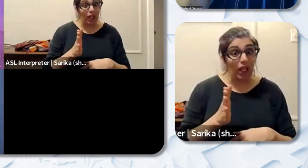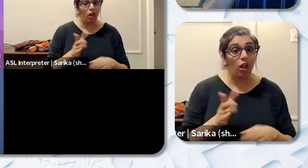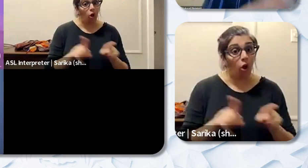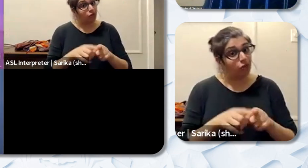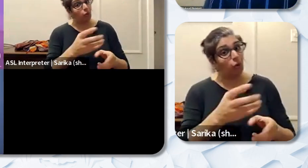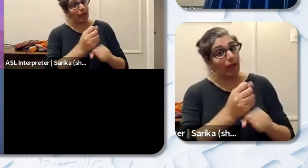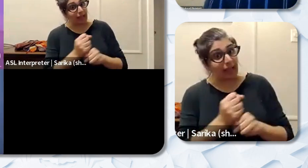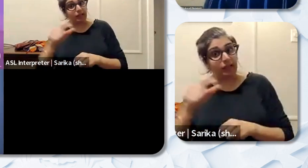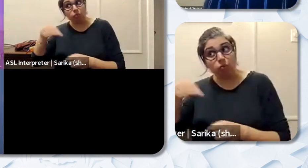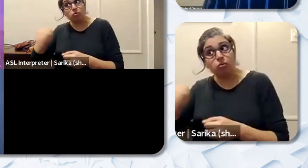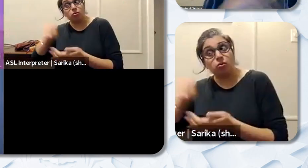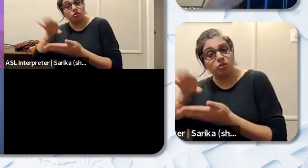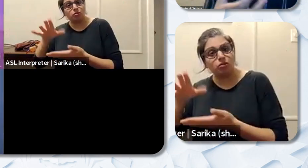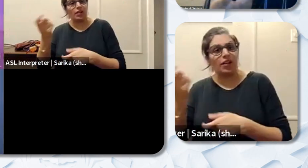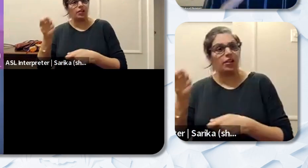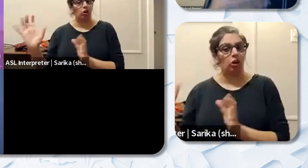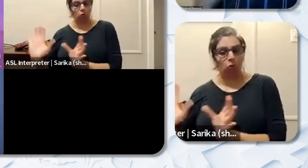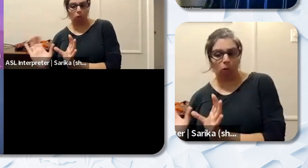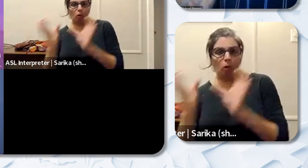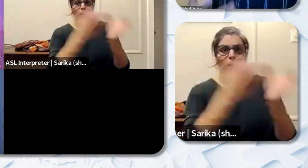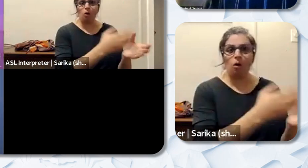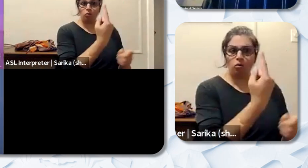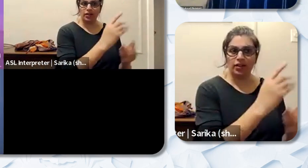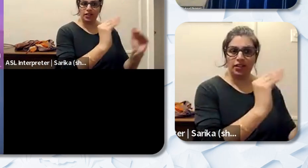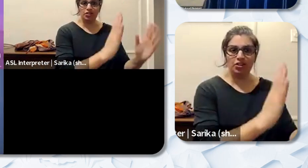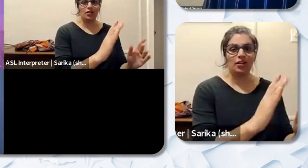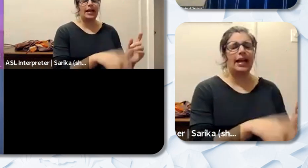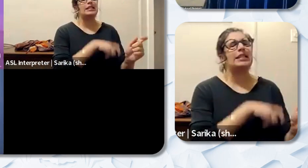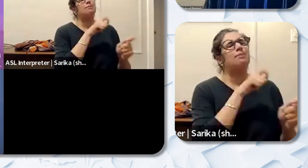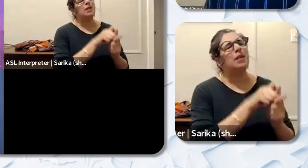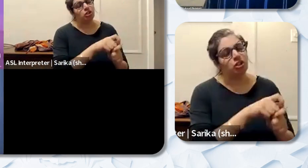them on on one teacher especially if that teacher is Black and they're new. Cause that seems to be